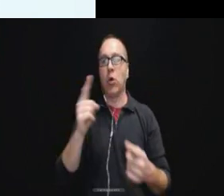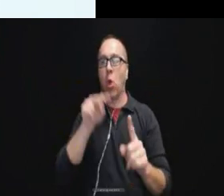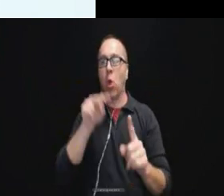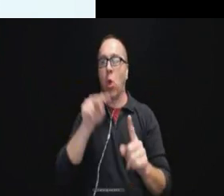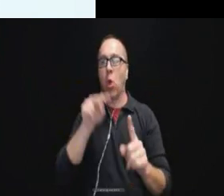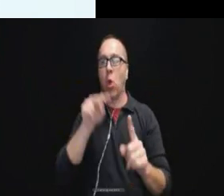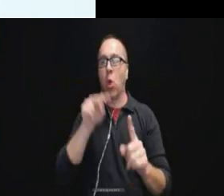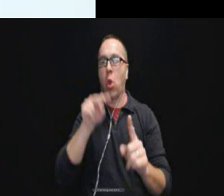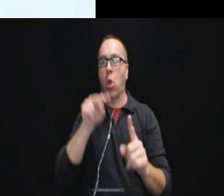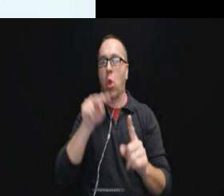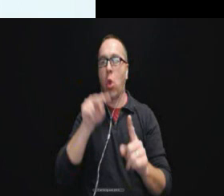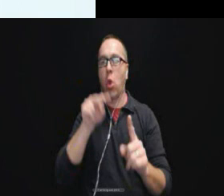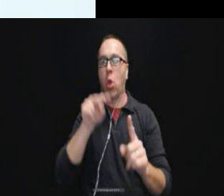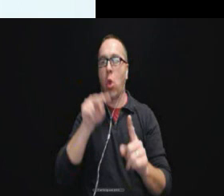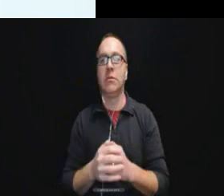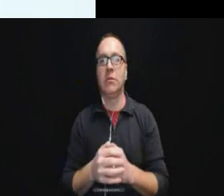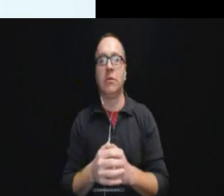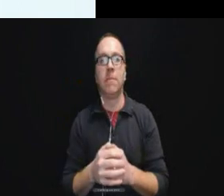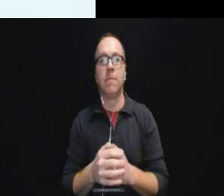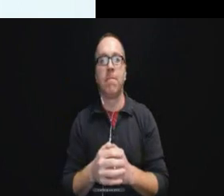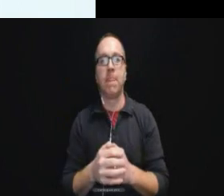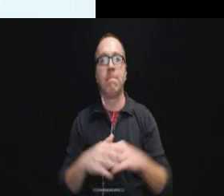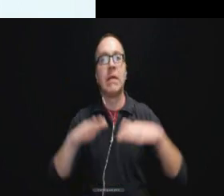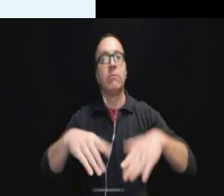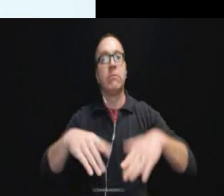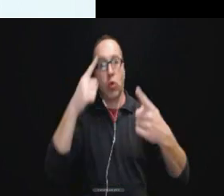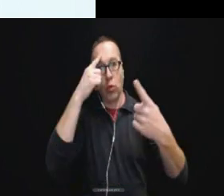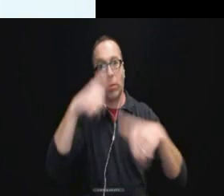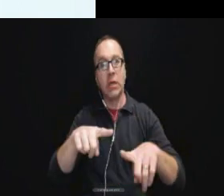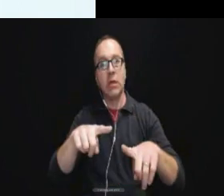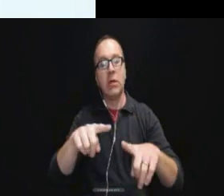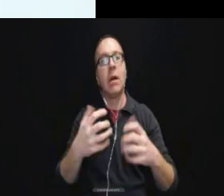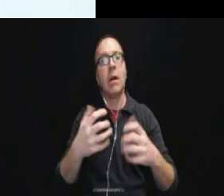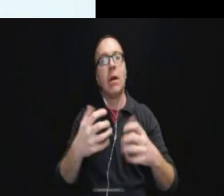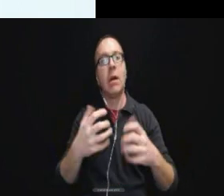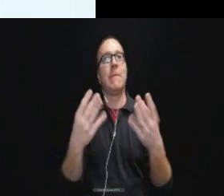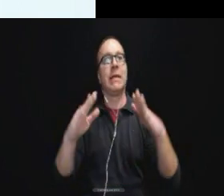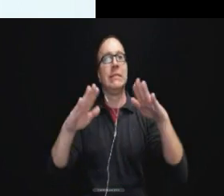of Justice settlement agreements and lots of different settlement agreements to help